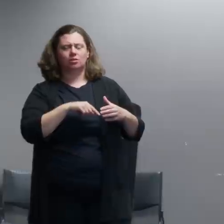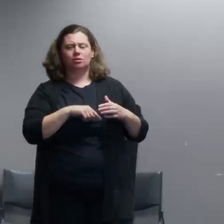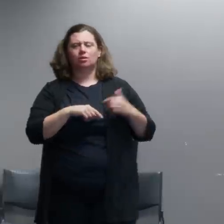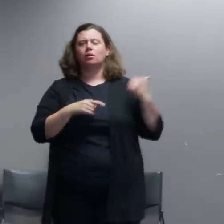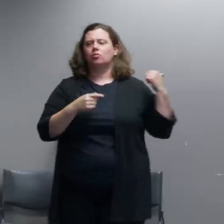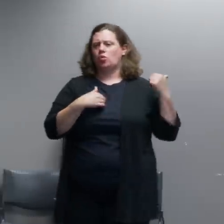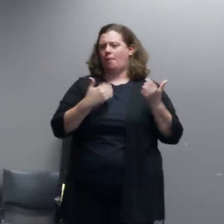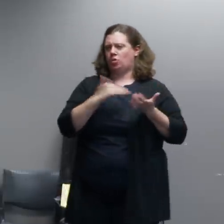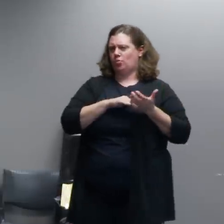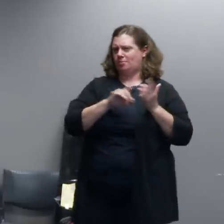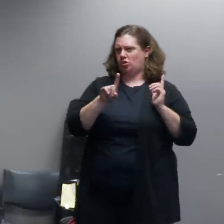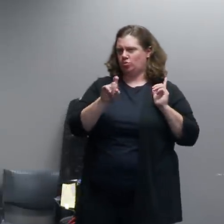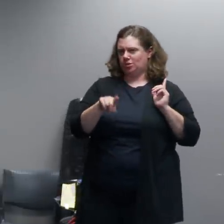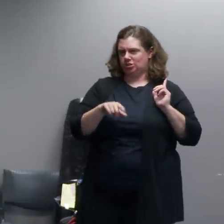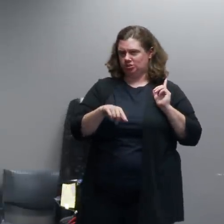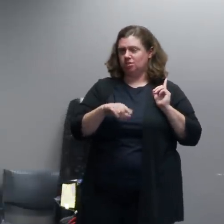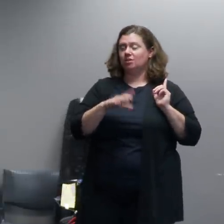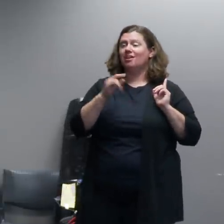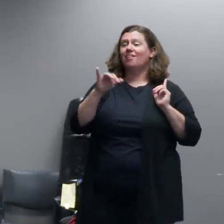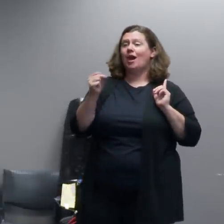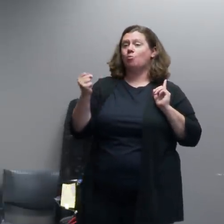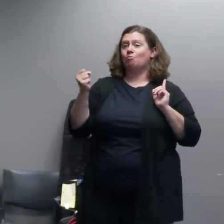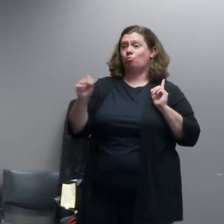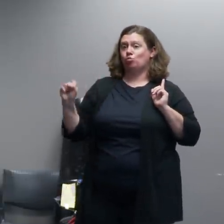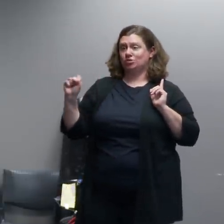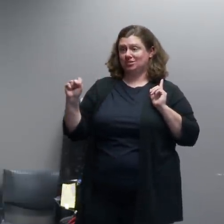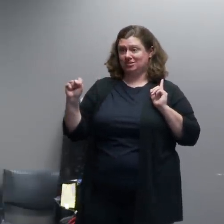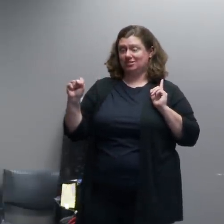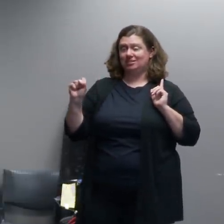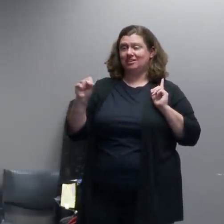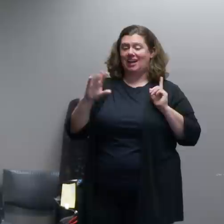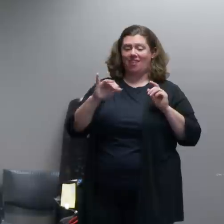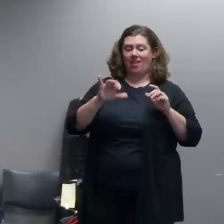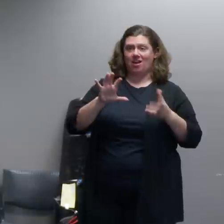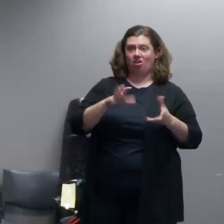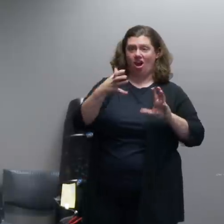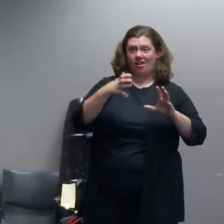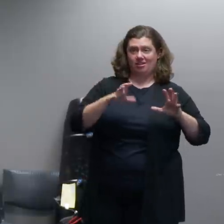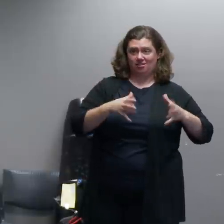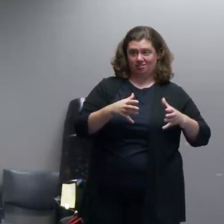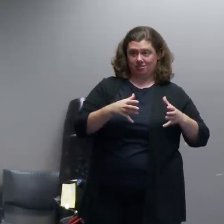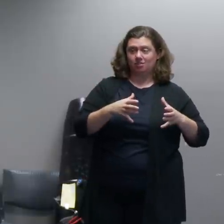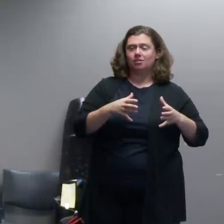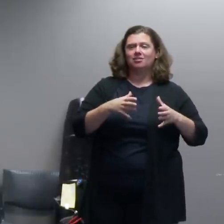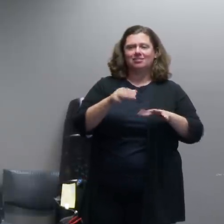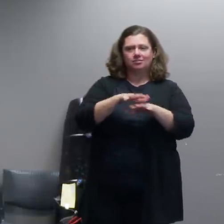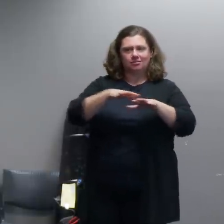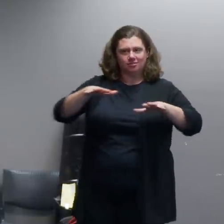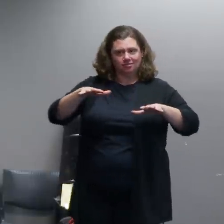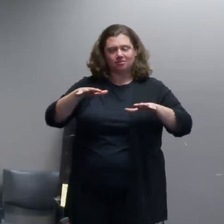between protest and the activity that we've had out here and to be clear we have seen some protest